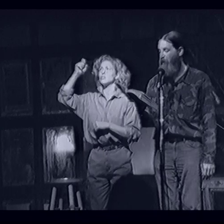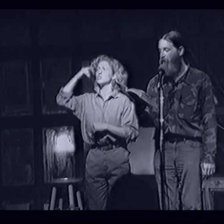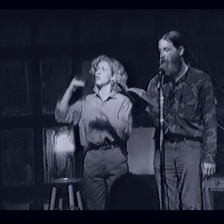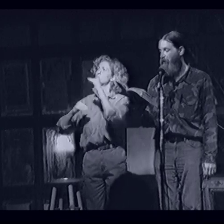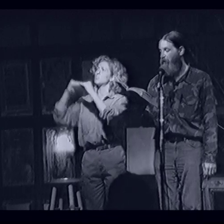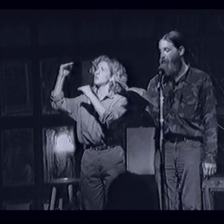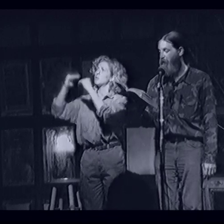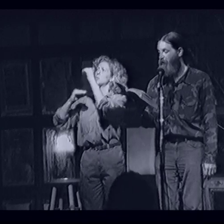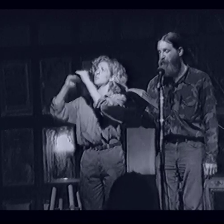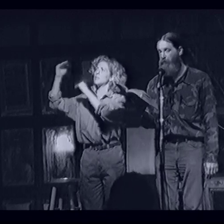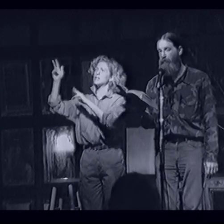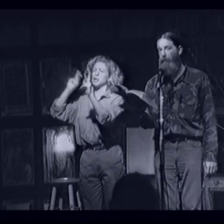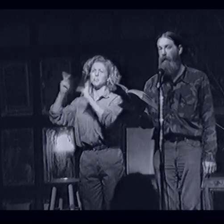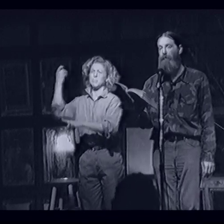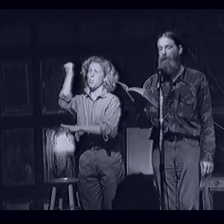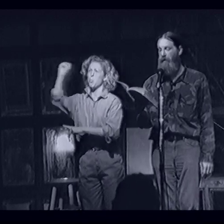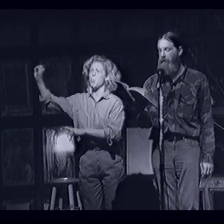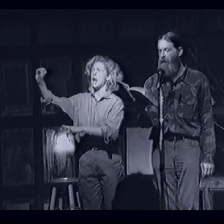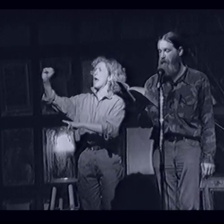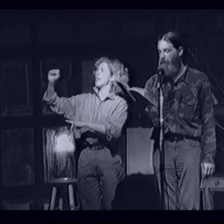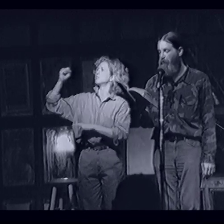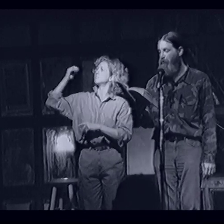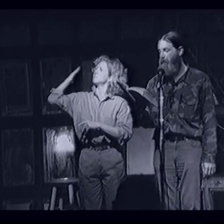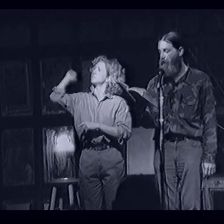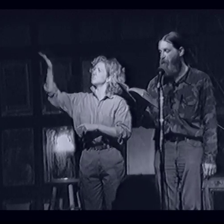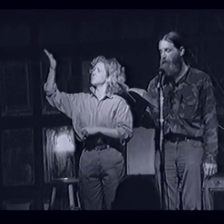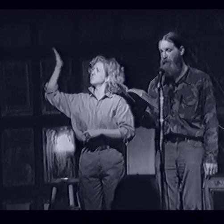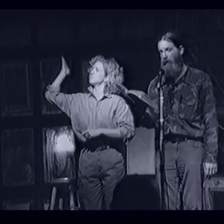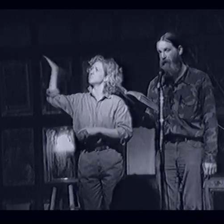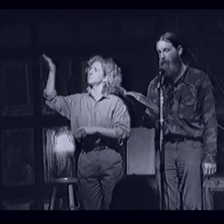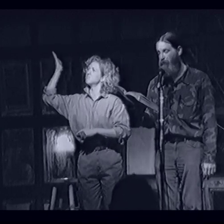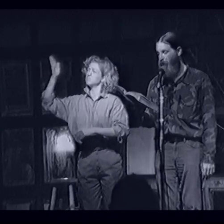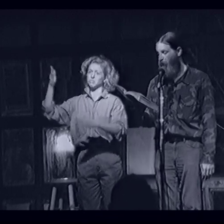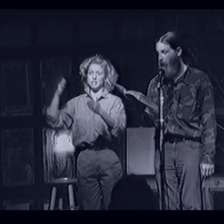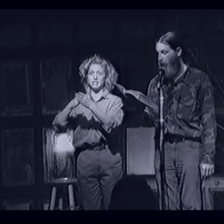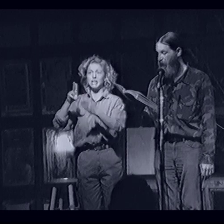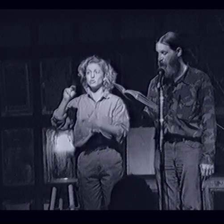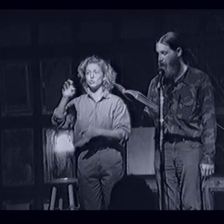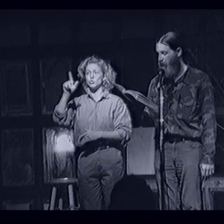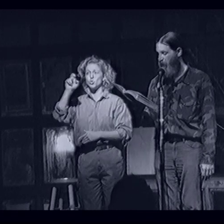During the June 12th, 1982 disarmament anti-nuclear rally